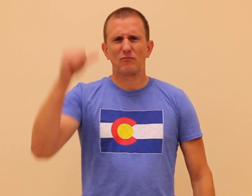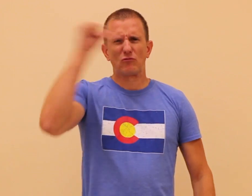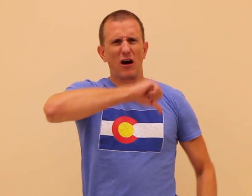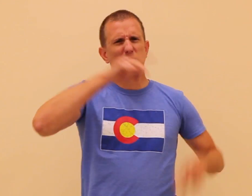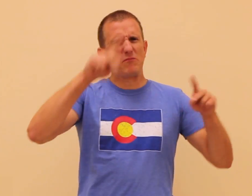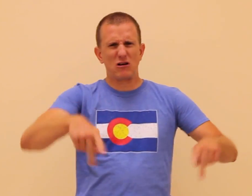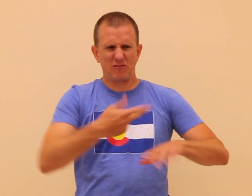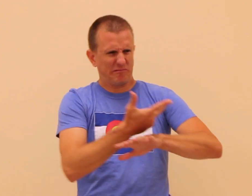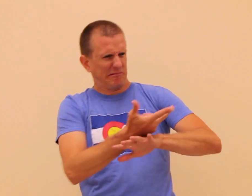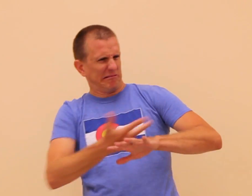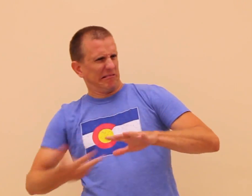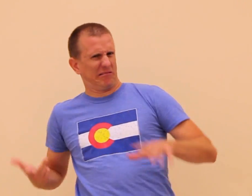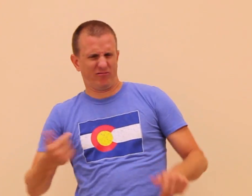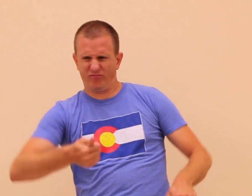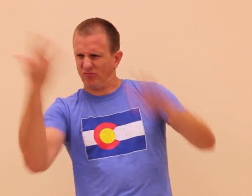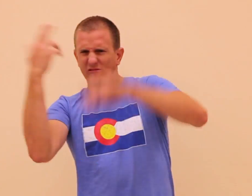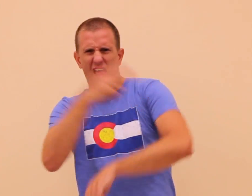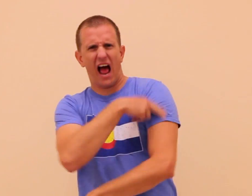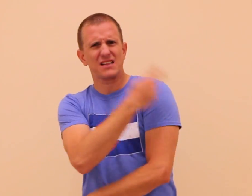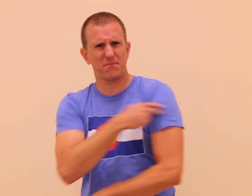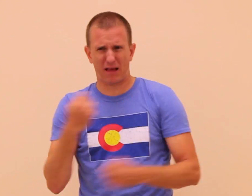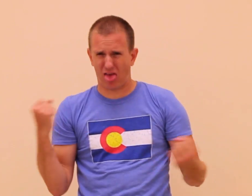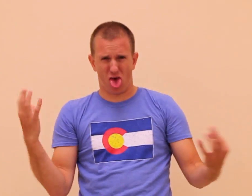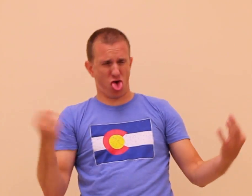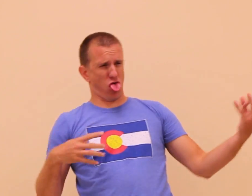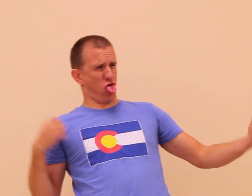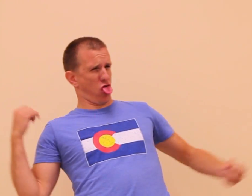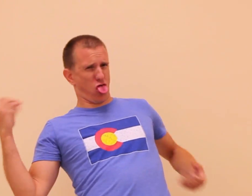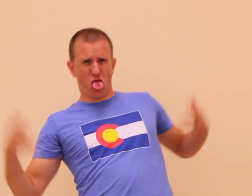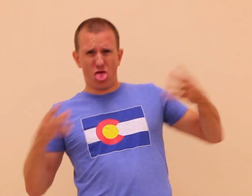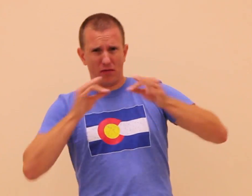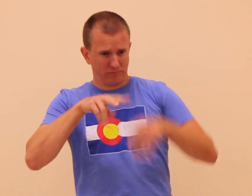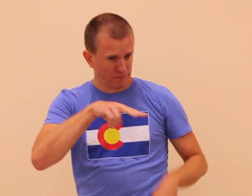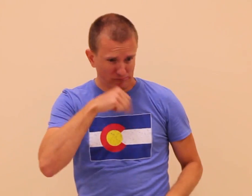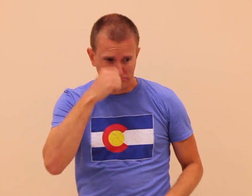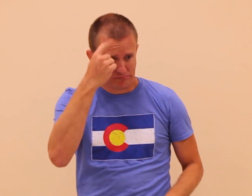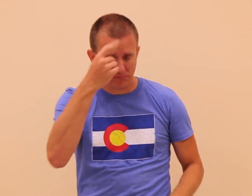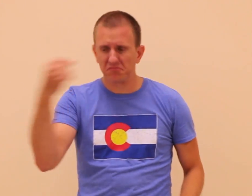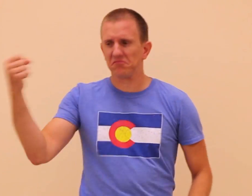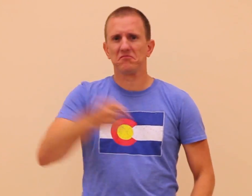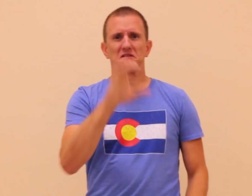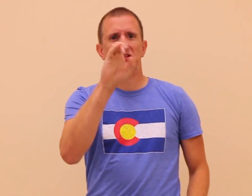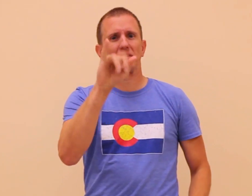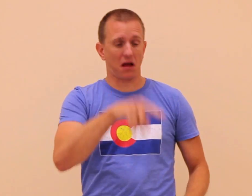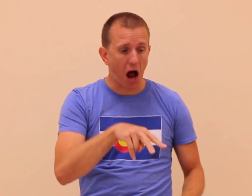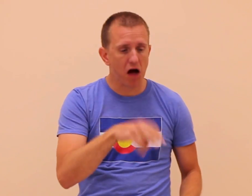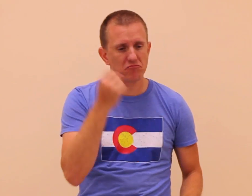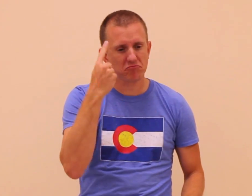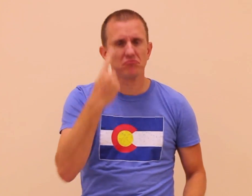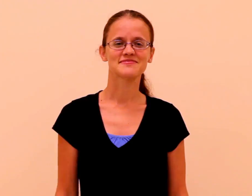A drunk person was brought to the emergency room. The interpreter could not understand his signing at all. A CDI could have easily understood him.